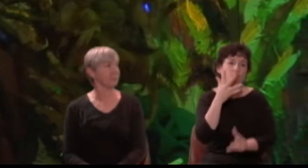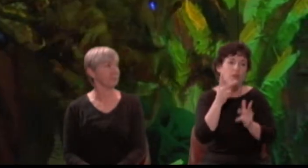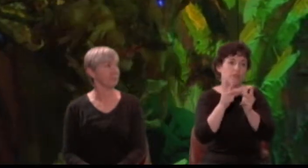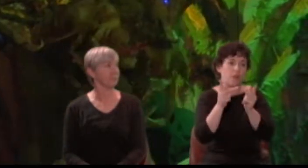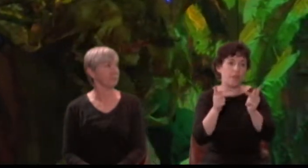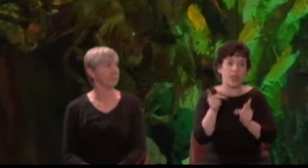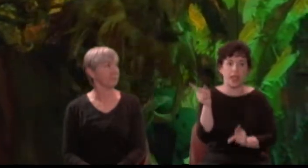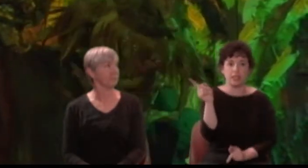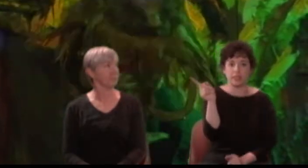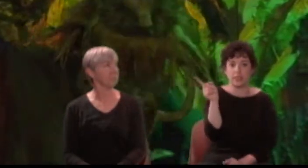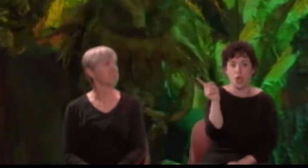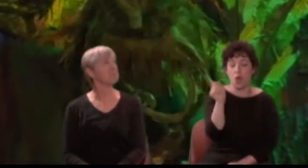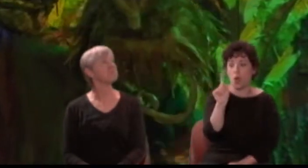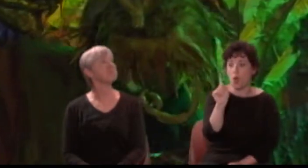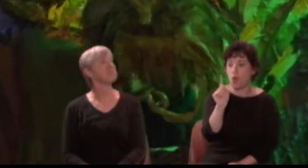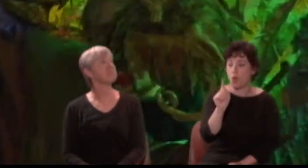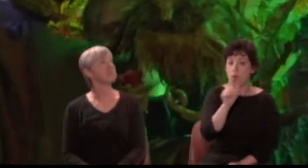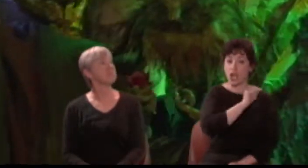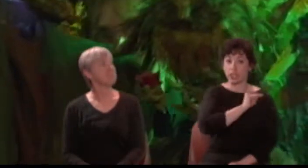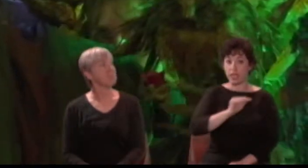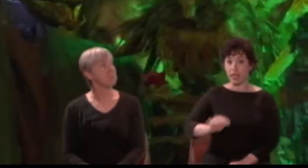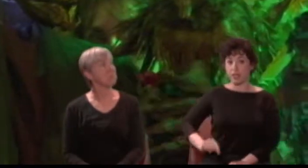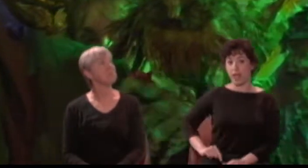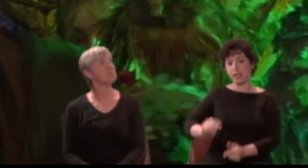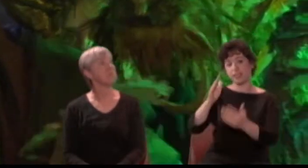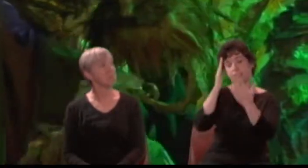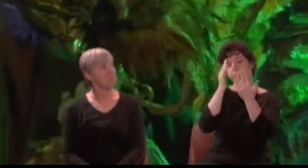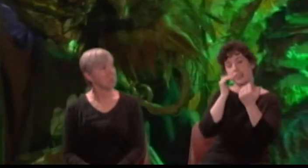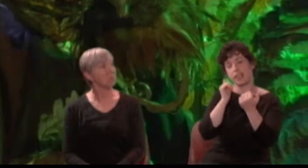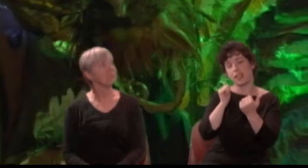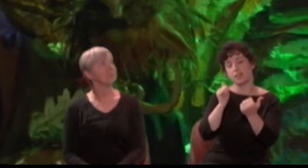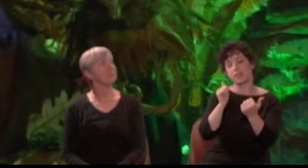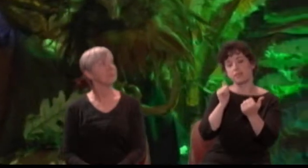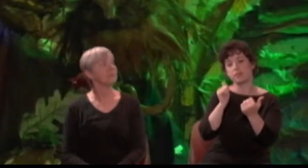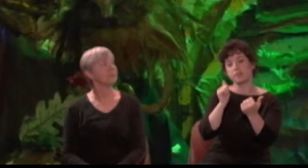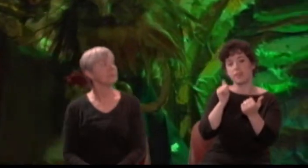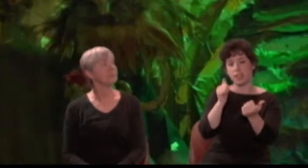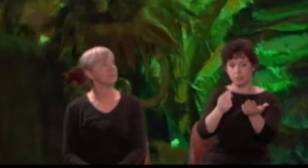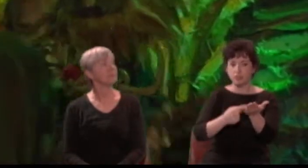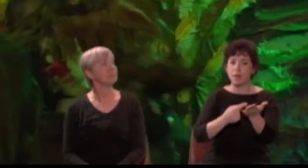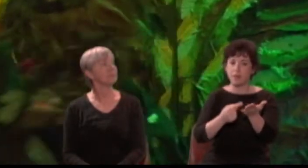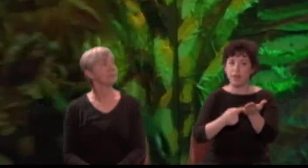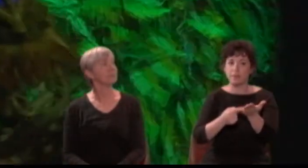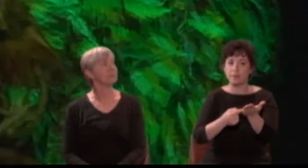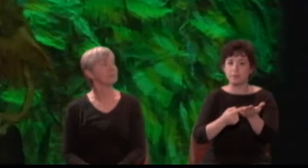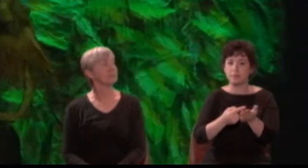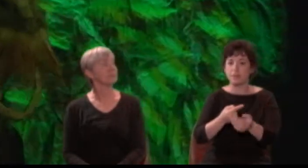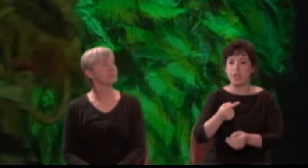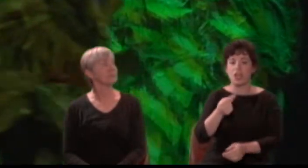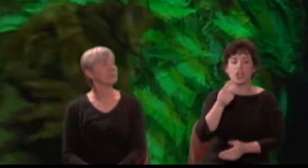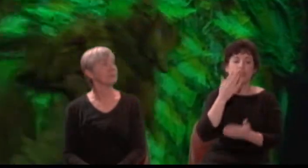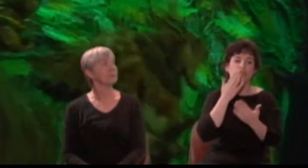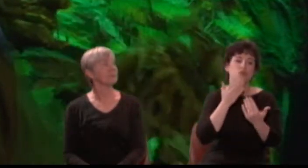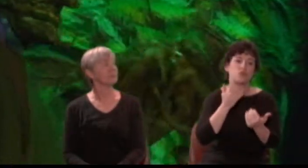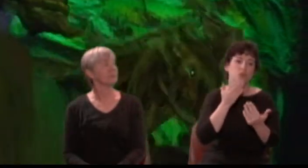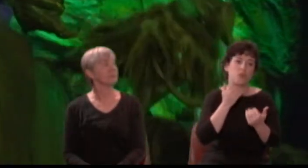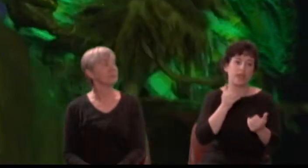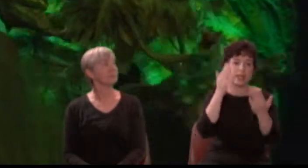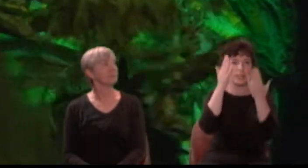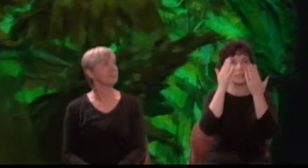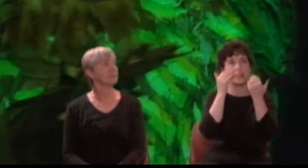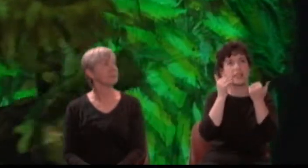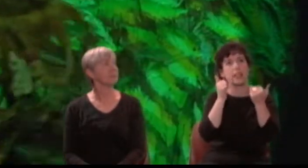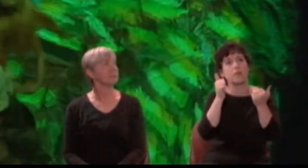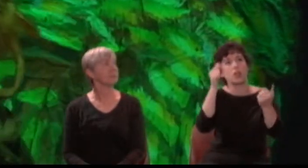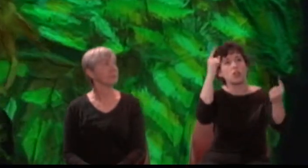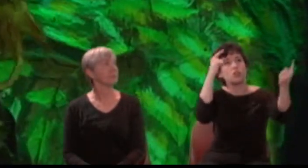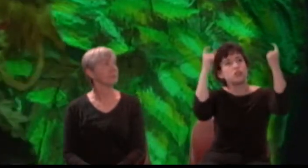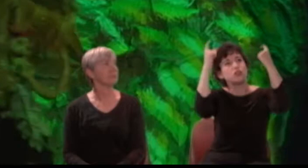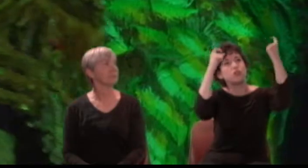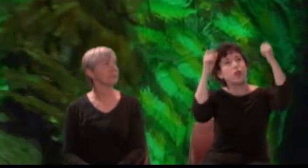There sleeps Titania sometime of the night, Lulled in these flowers with dances and delight.